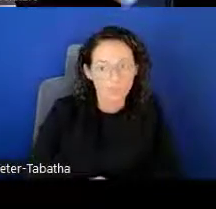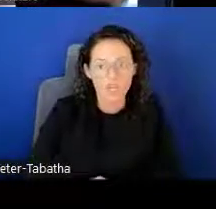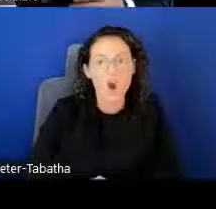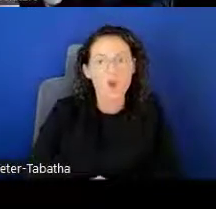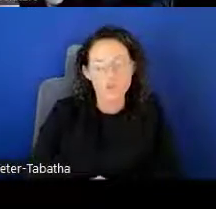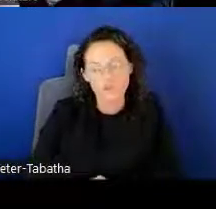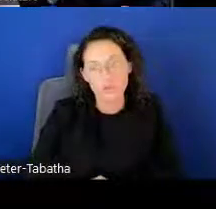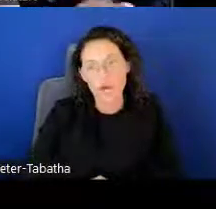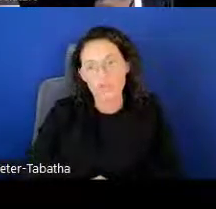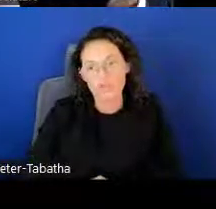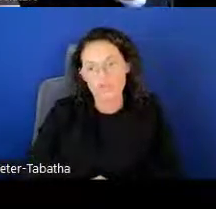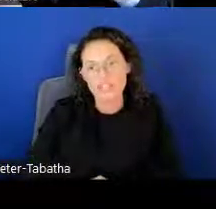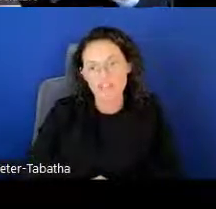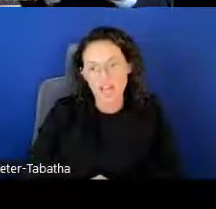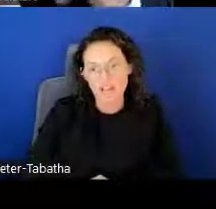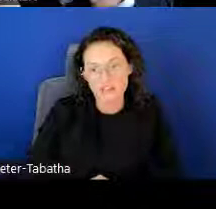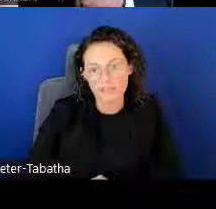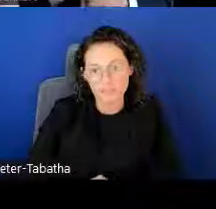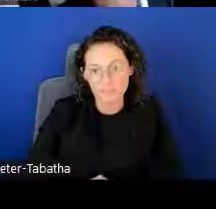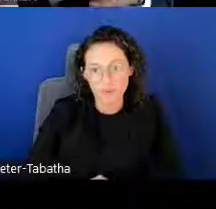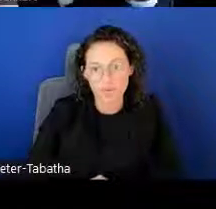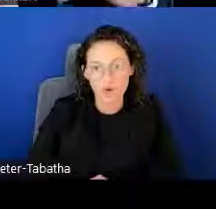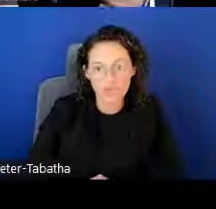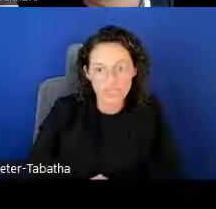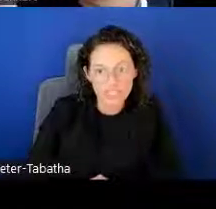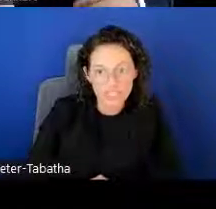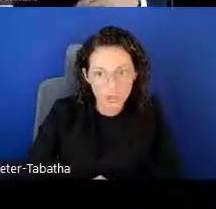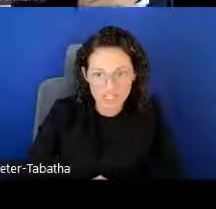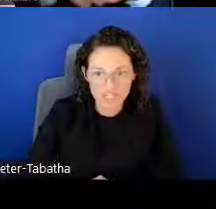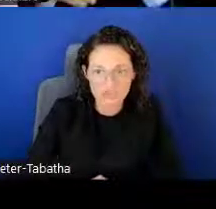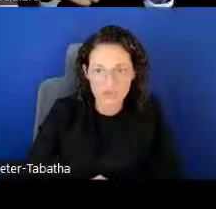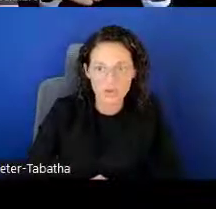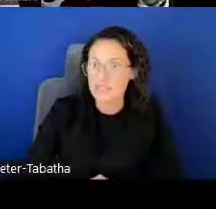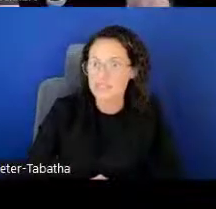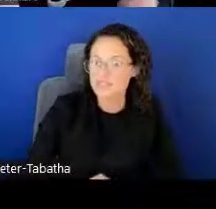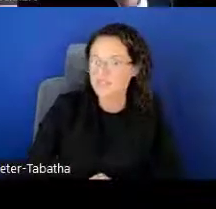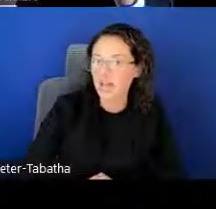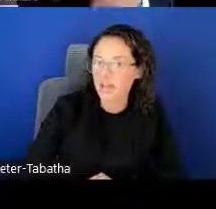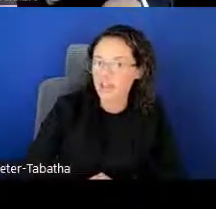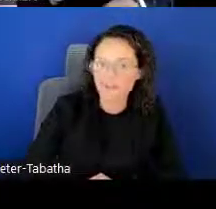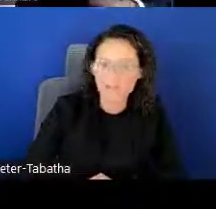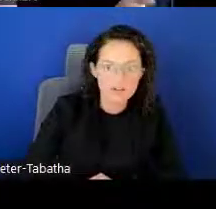we do require three to five. We often get questions about does five letters